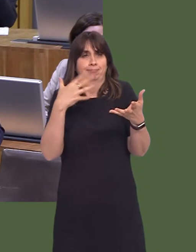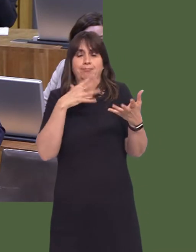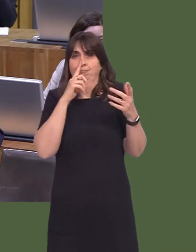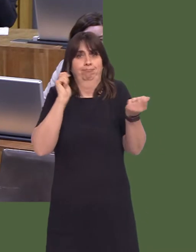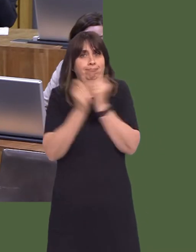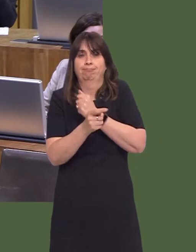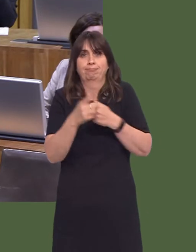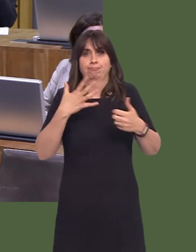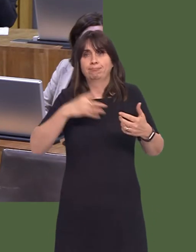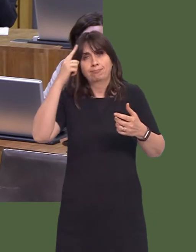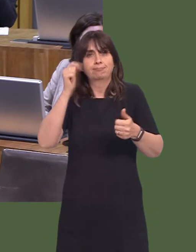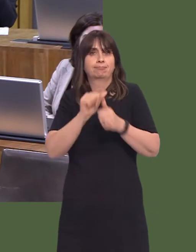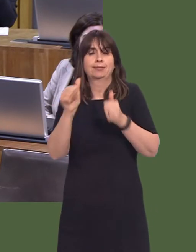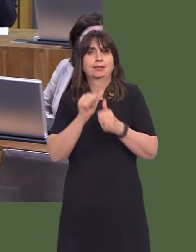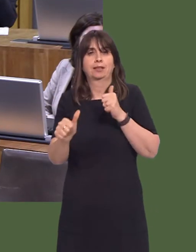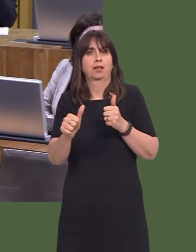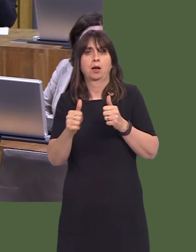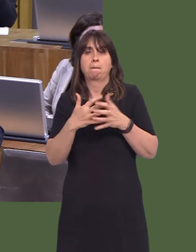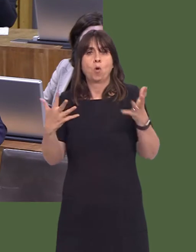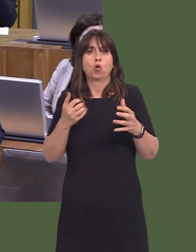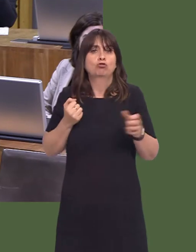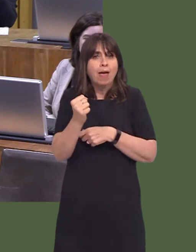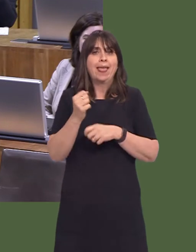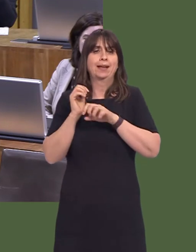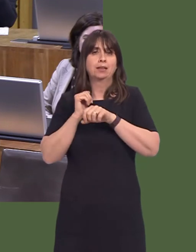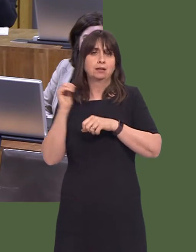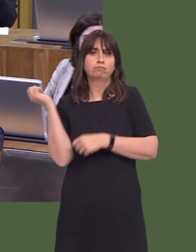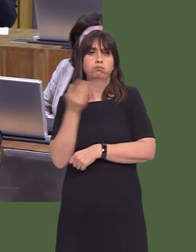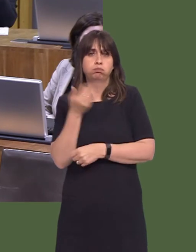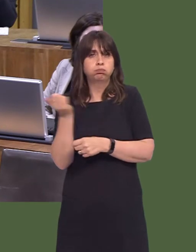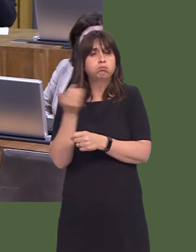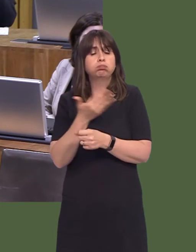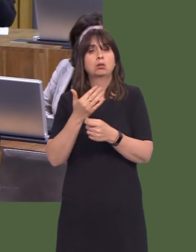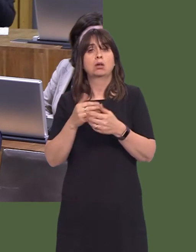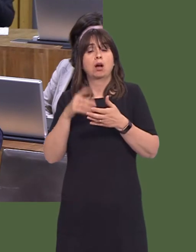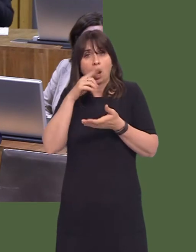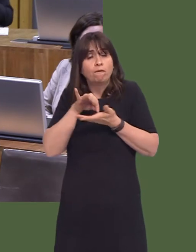frequent services on the existing railway lines, better services, affordable services,